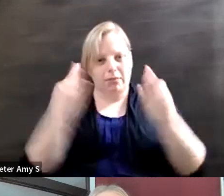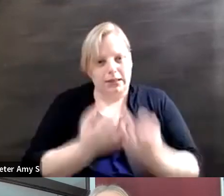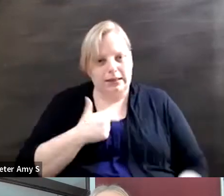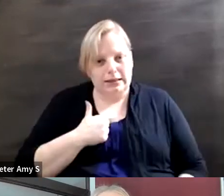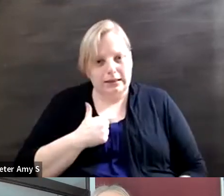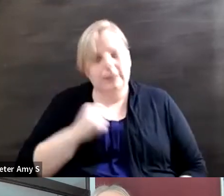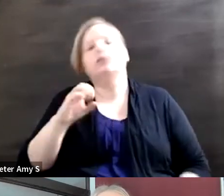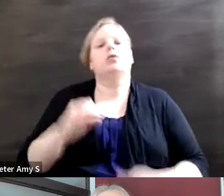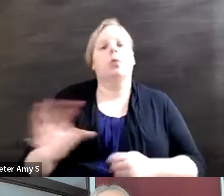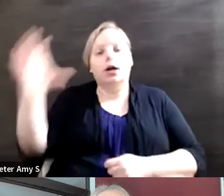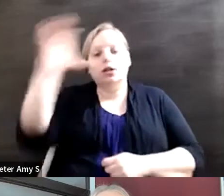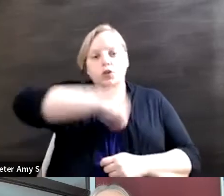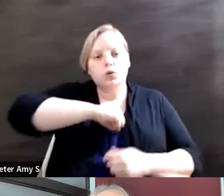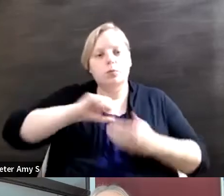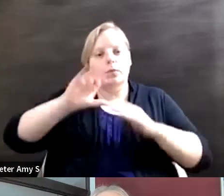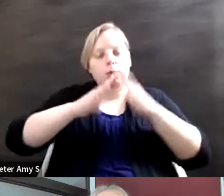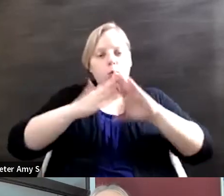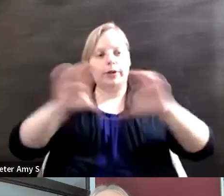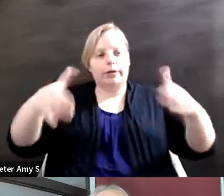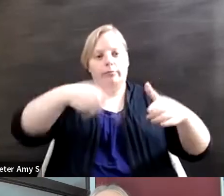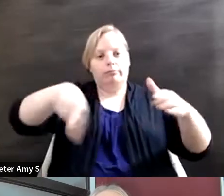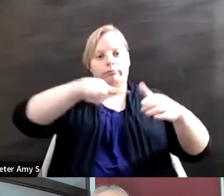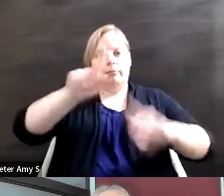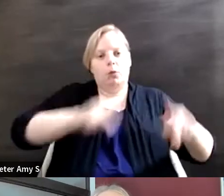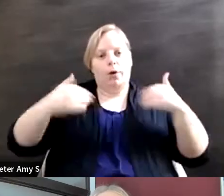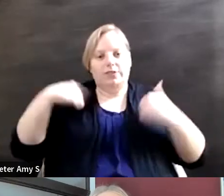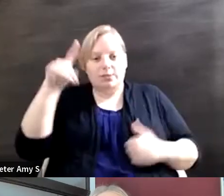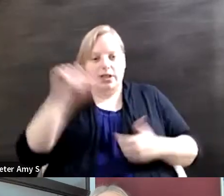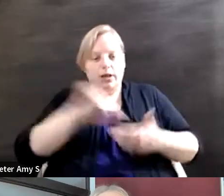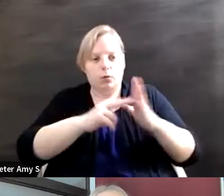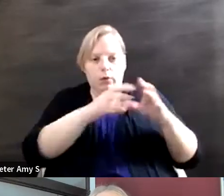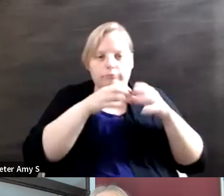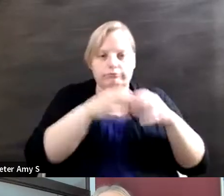that within the disability community we all keep with each other, you know. It's like we assume